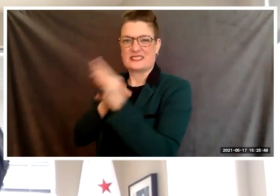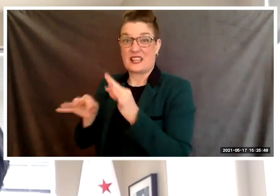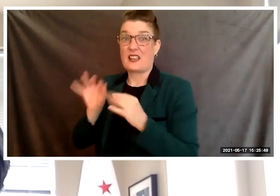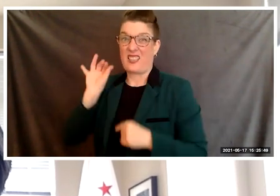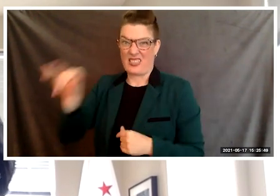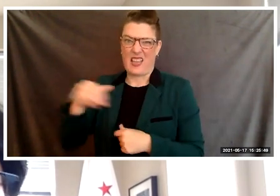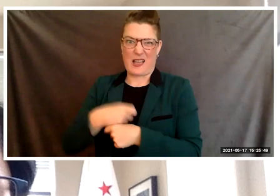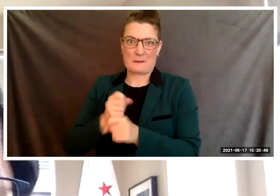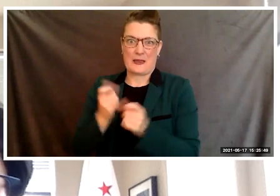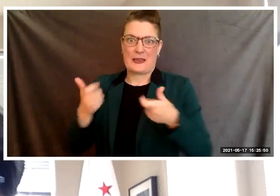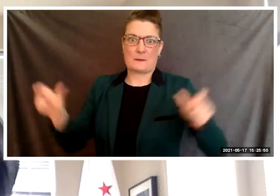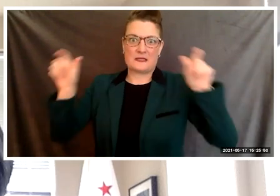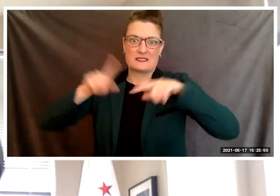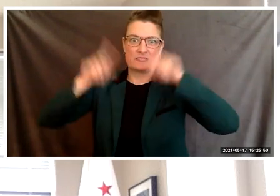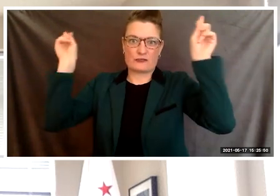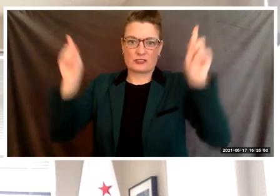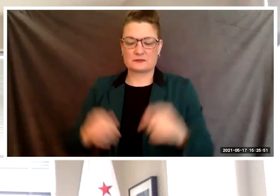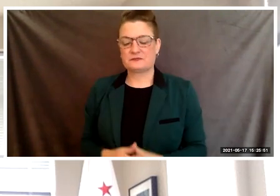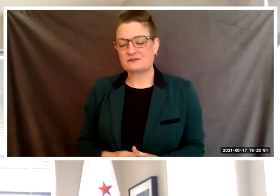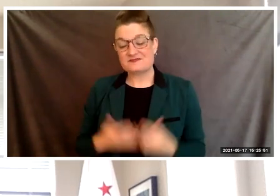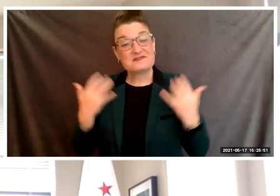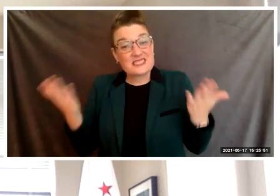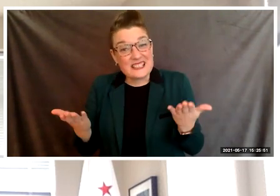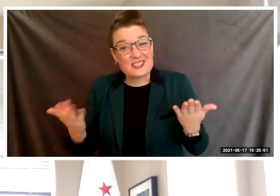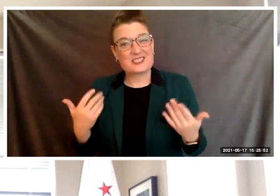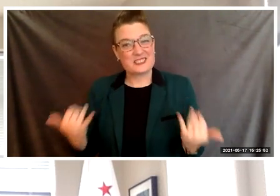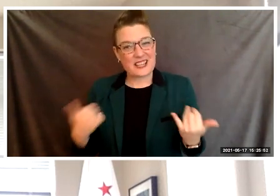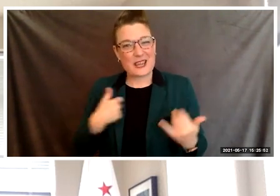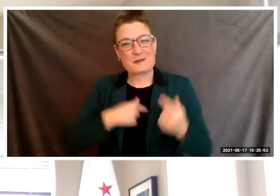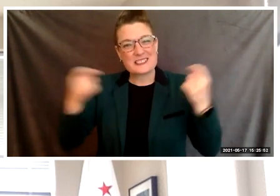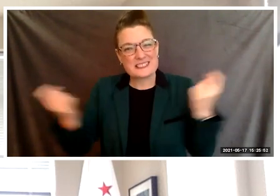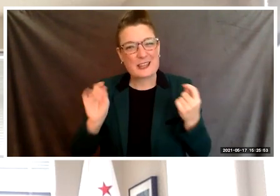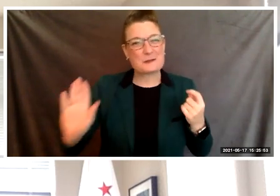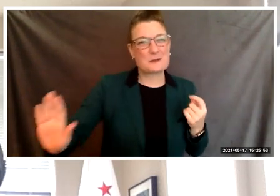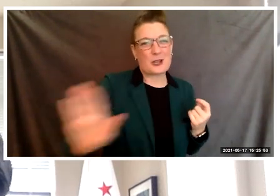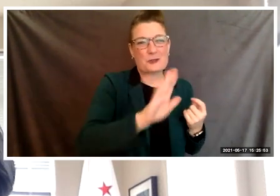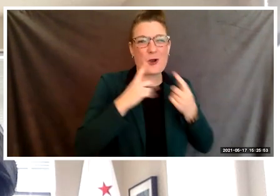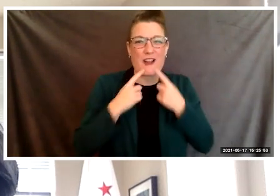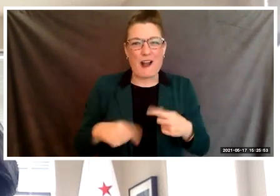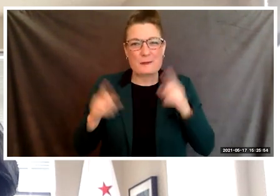Today, we're here to celebrate your trailblazing accomplishments and to help chart your future path.